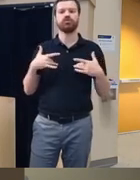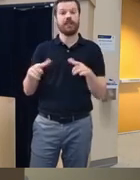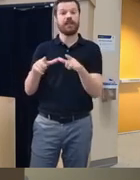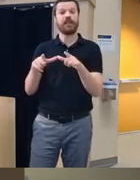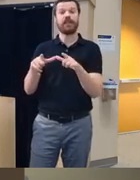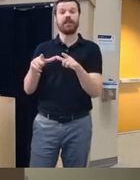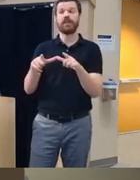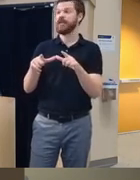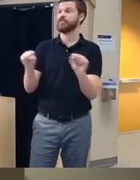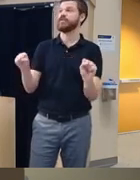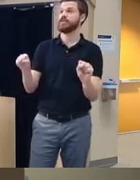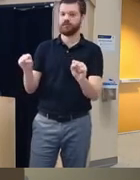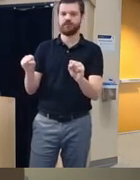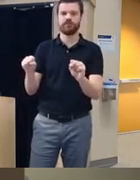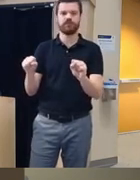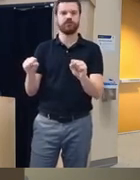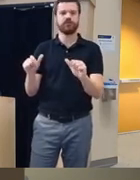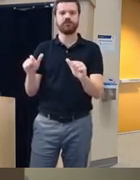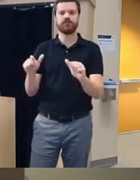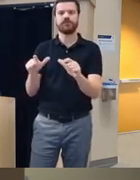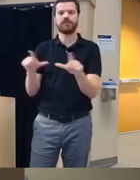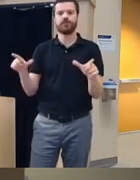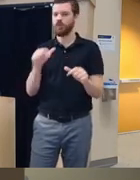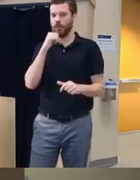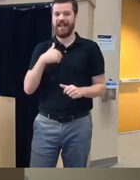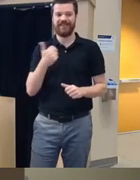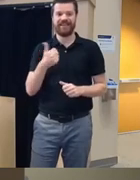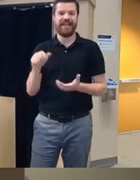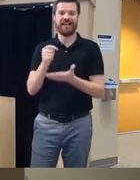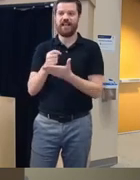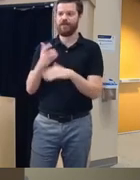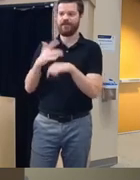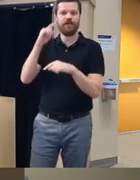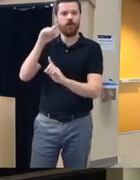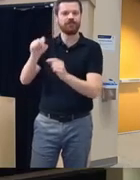isolated community that really don't have any therapists available so right absolutely